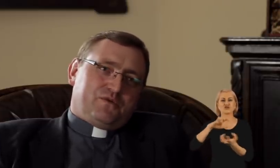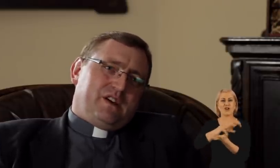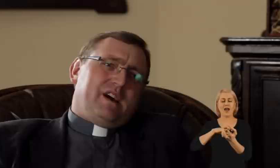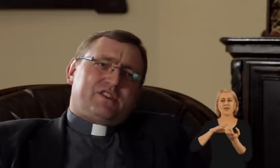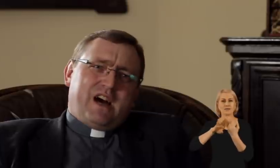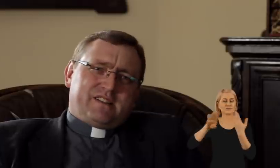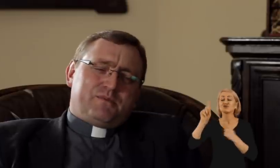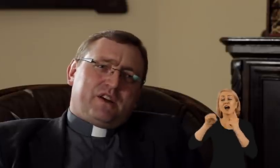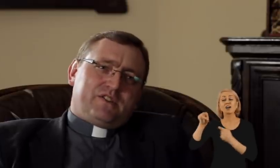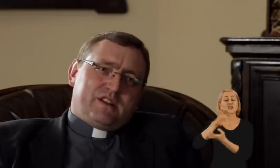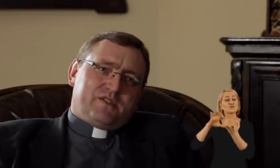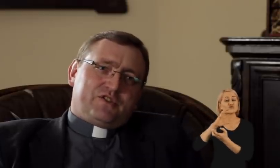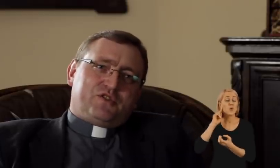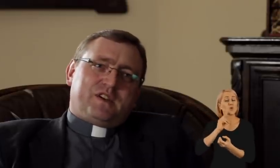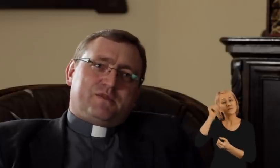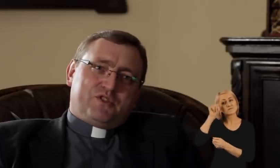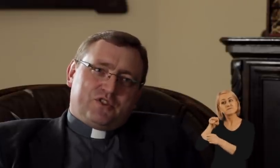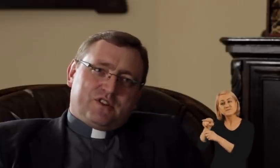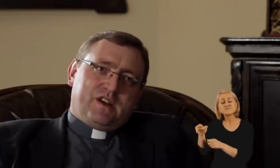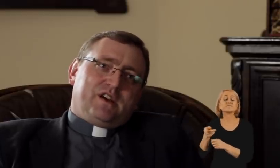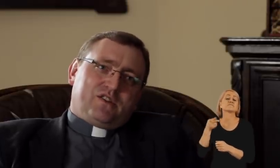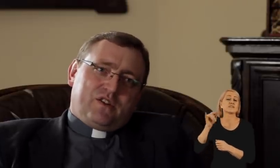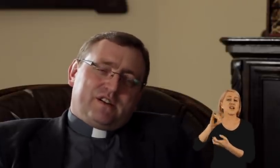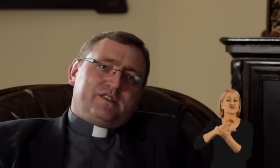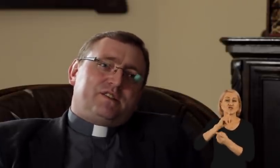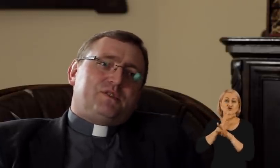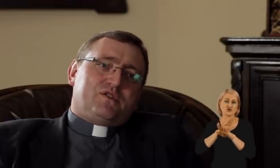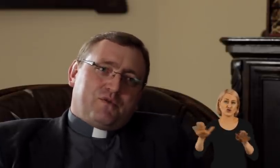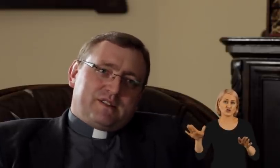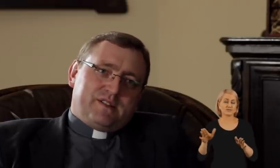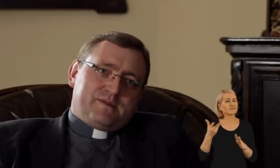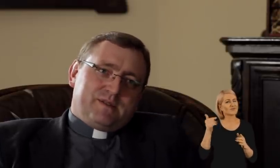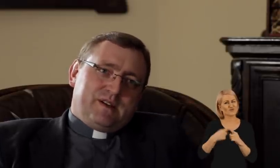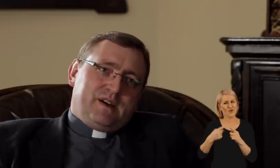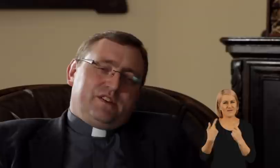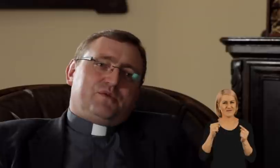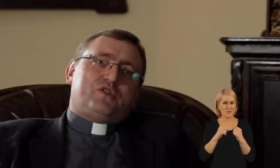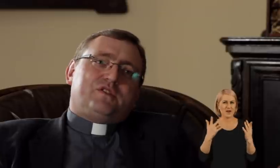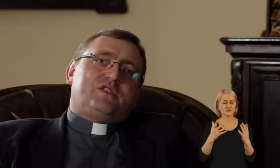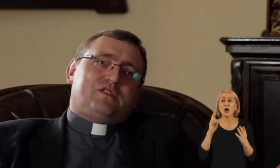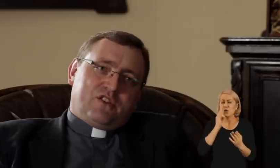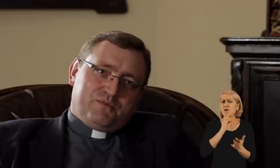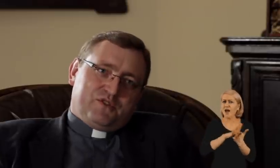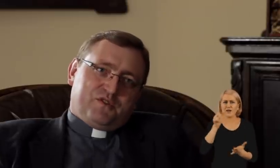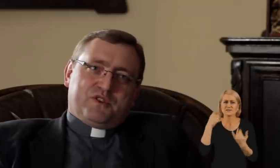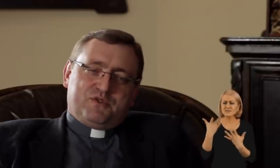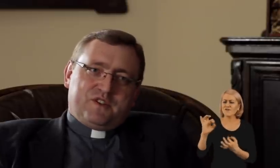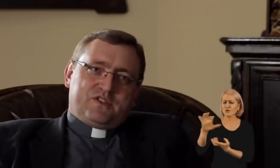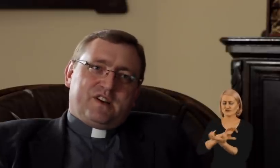This world is sometimes called the World of Silence but it is not very precise. The Deaf want to exist in their world,